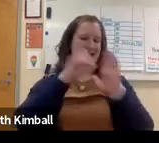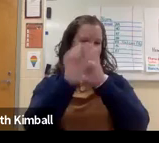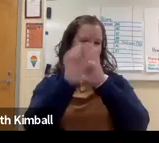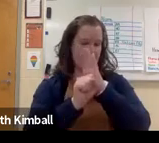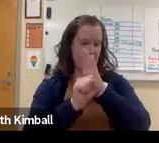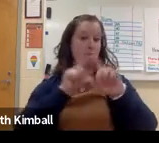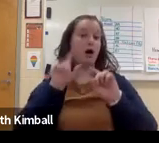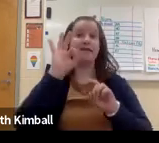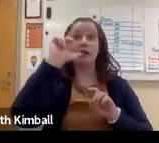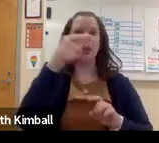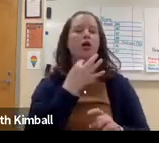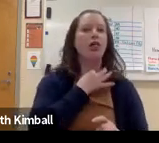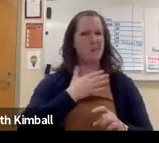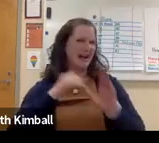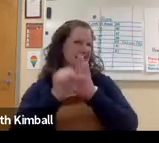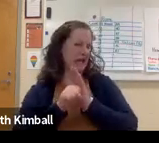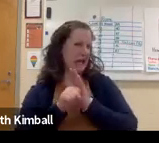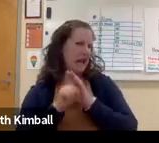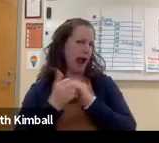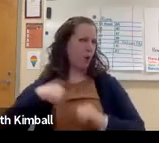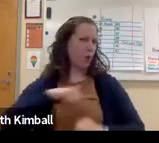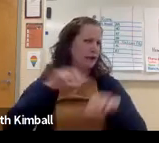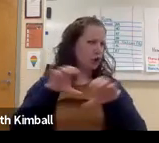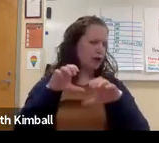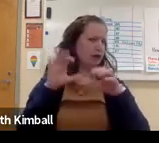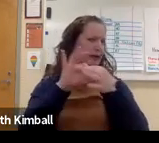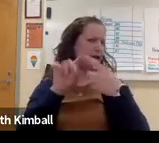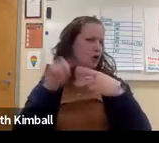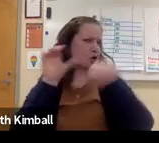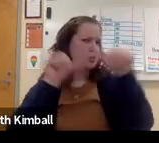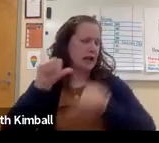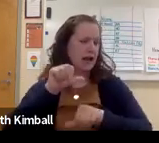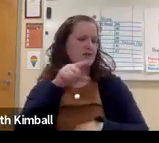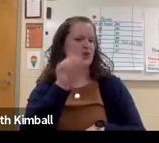OK, great. So I'll show you my state. But if you're curious, you can take a look